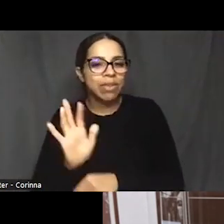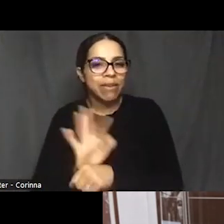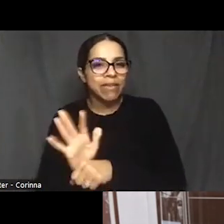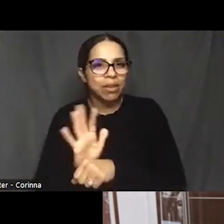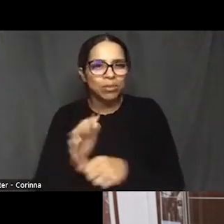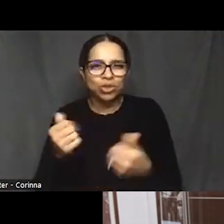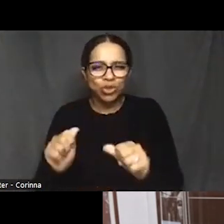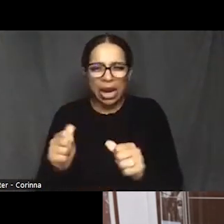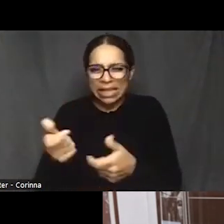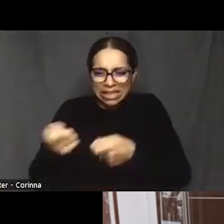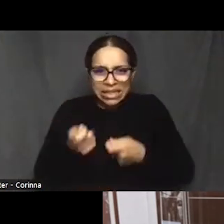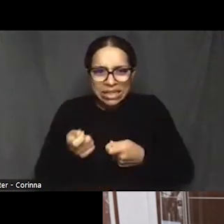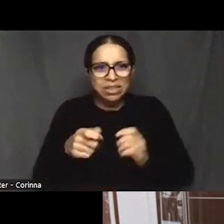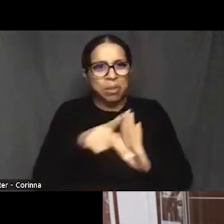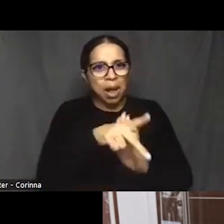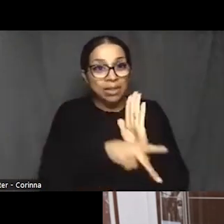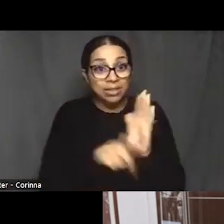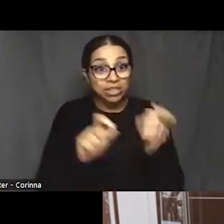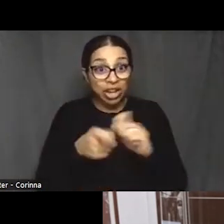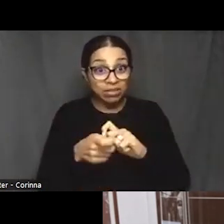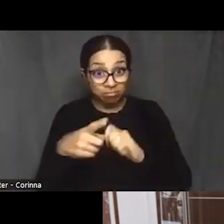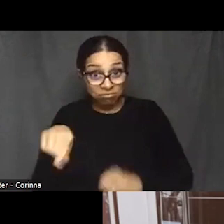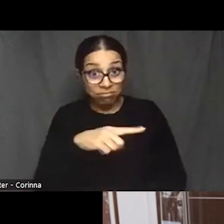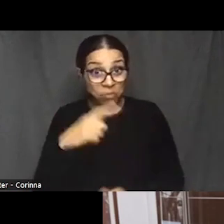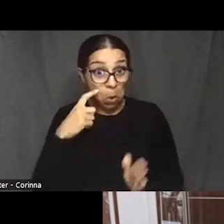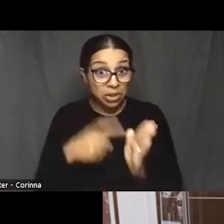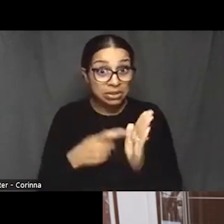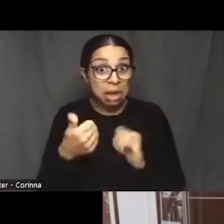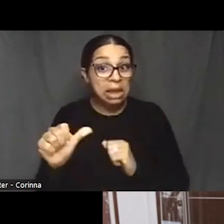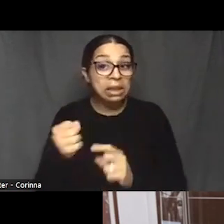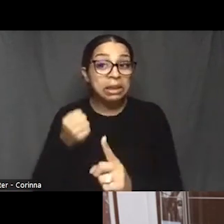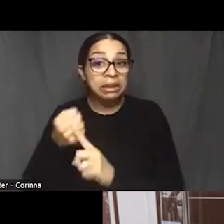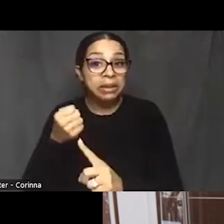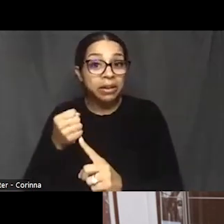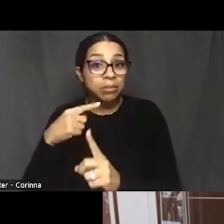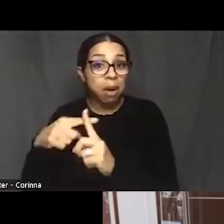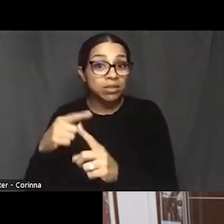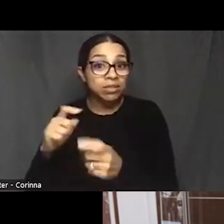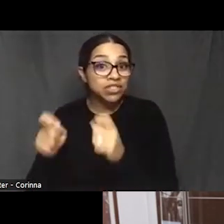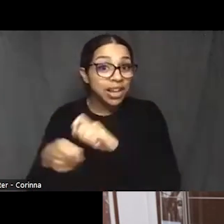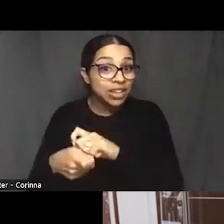or already had some impact. Yeah,